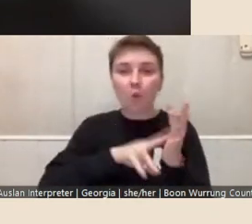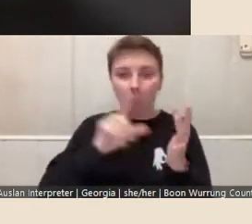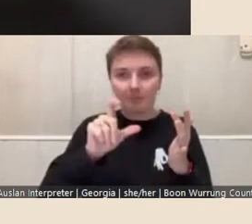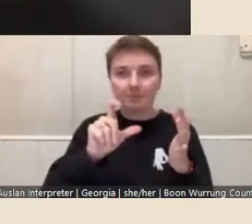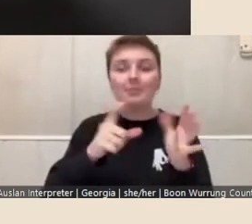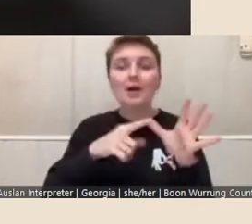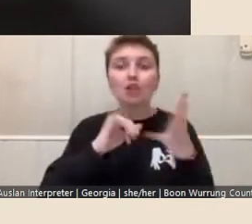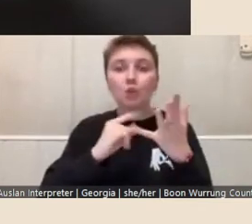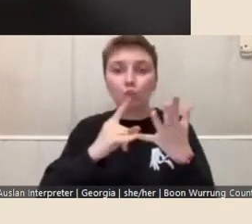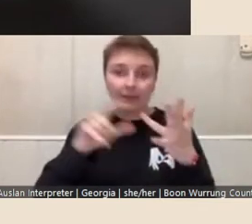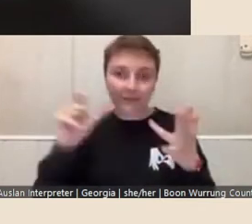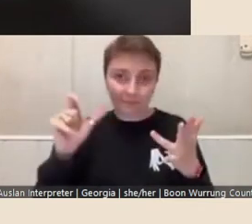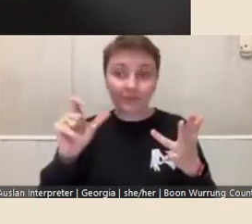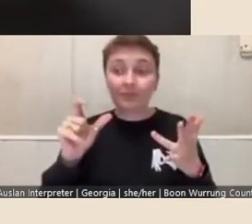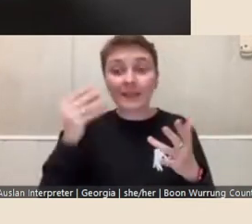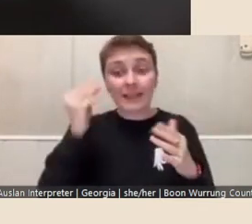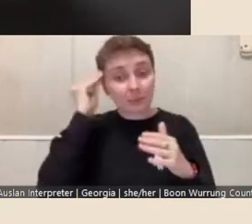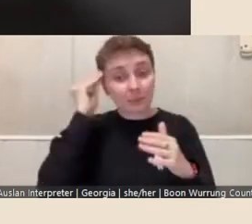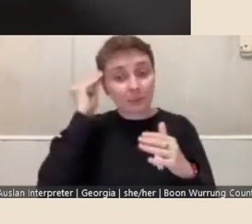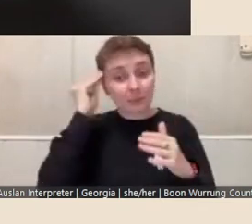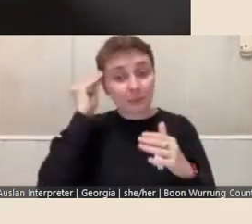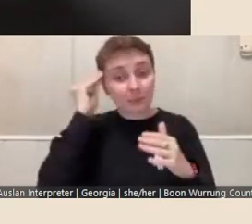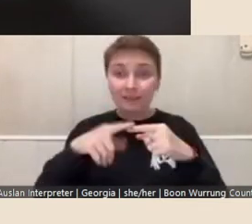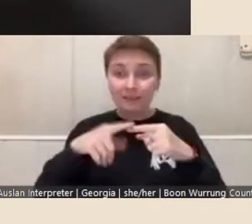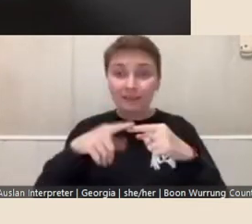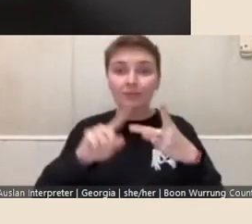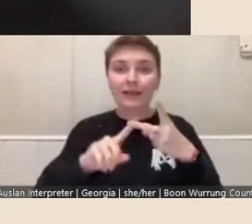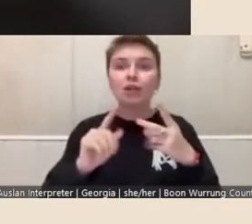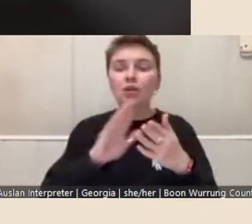management, as well as a host of very dedicated volunteers.